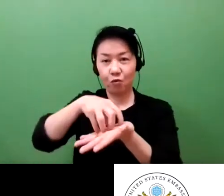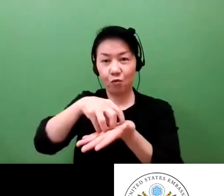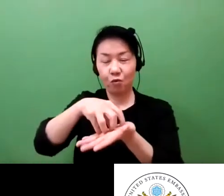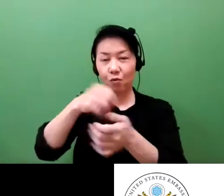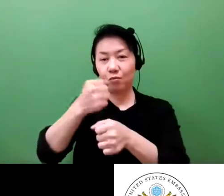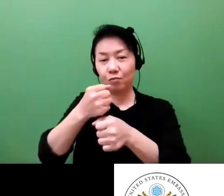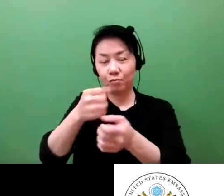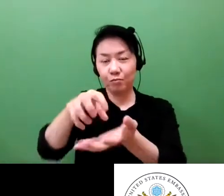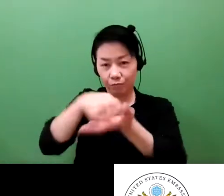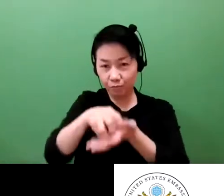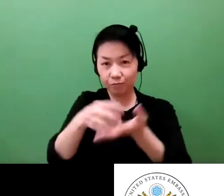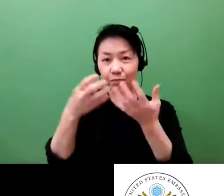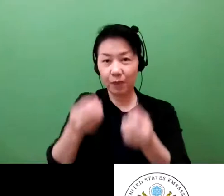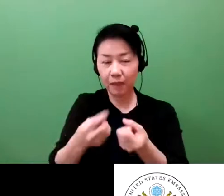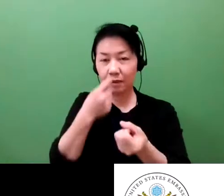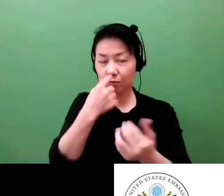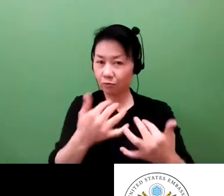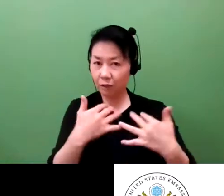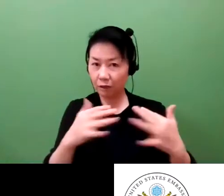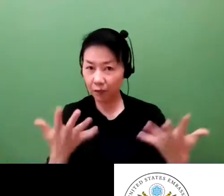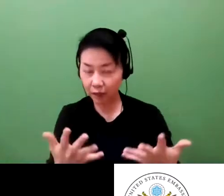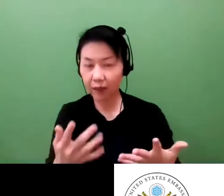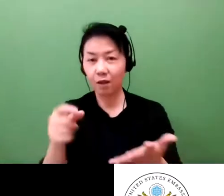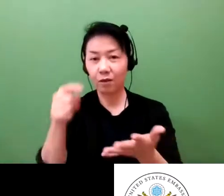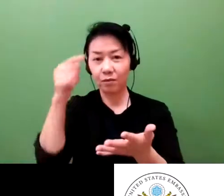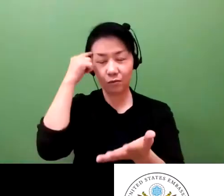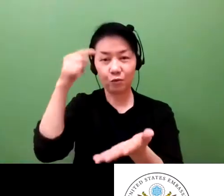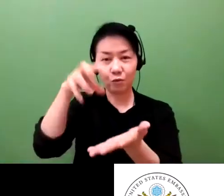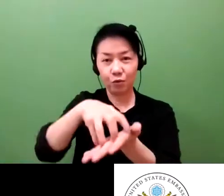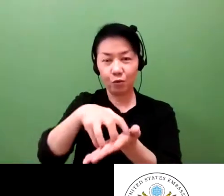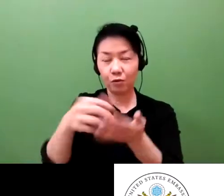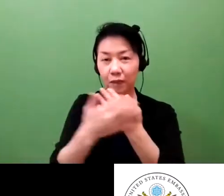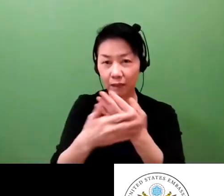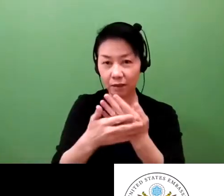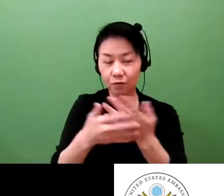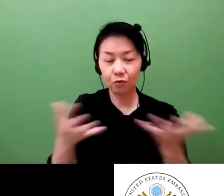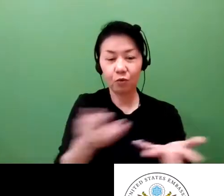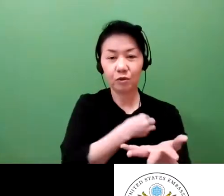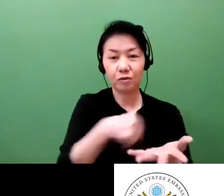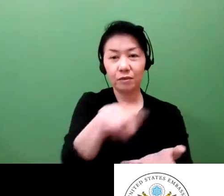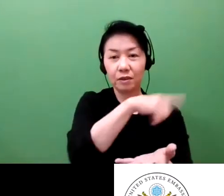And thereafter, they are always attentive as to whether there is an infringement against their patents, and they're also